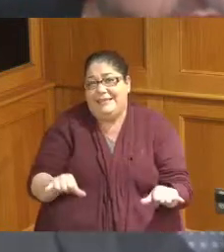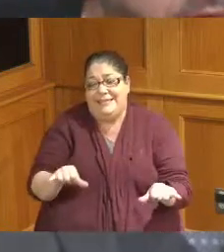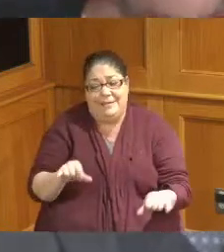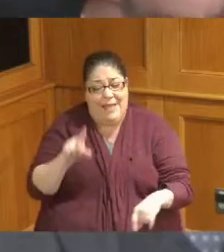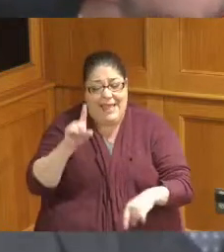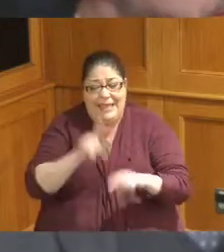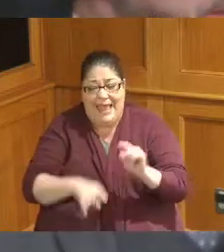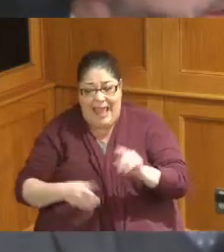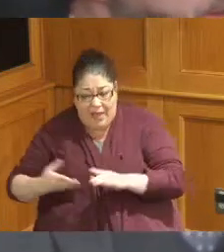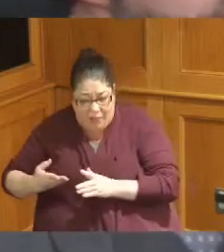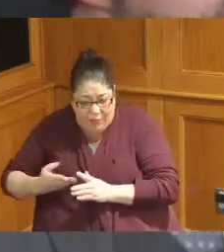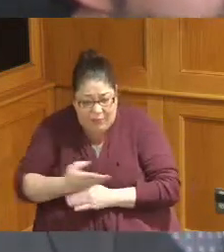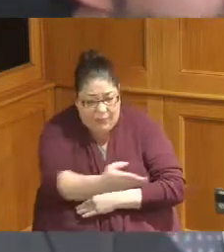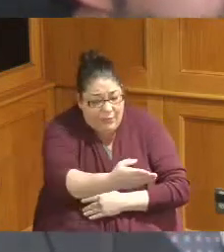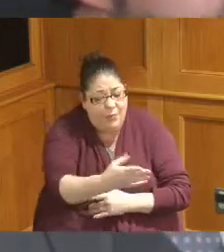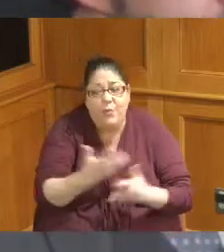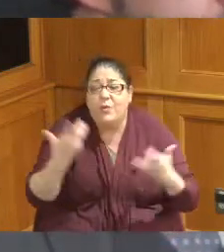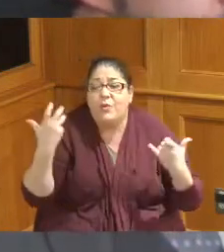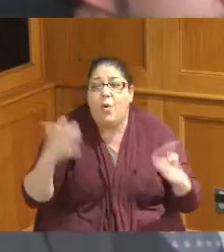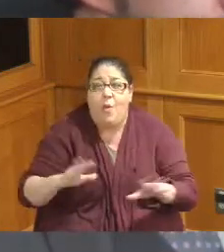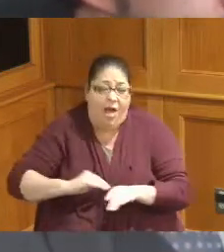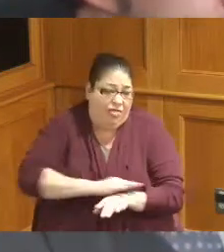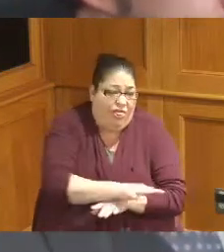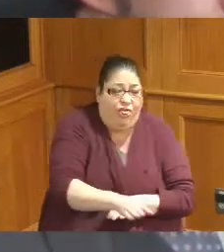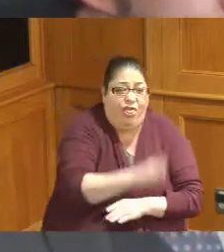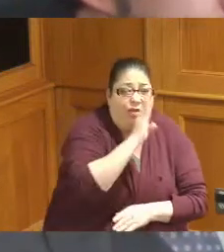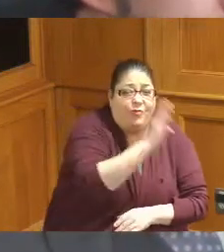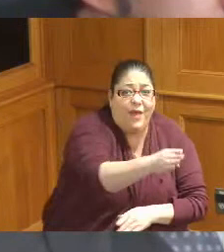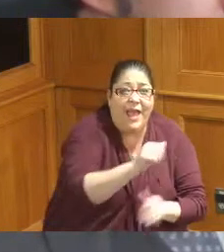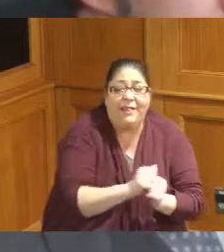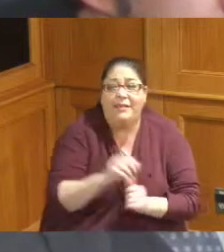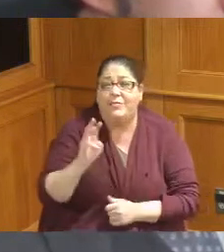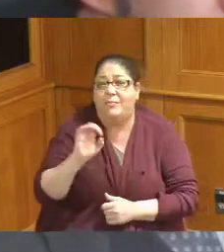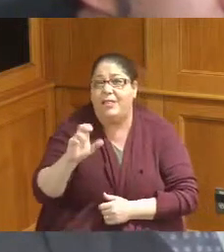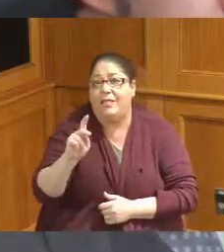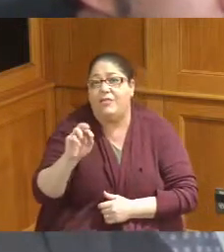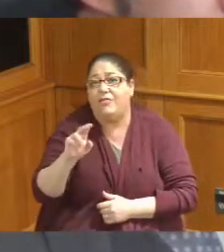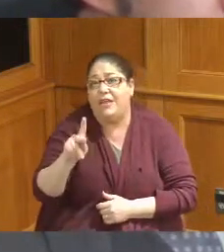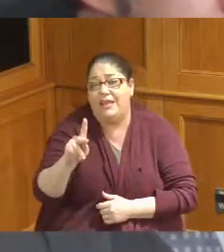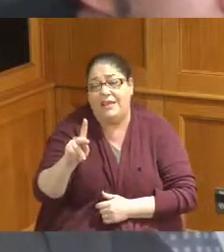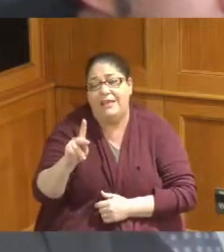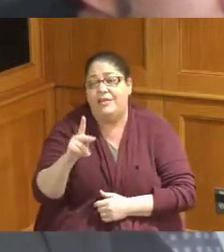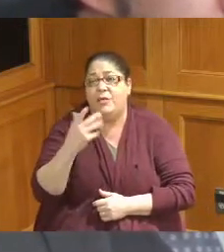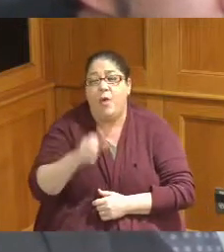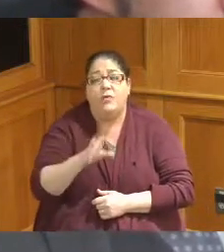to treat it and we don't want that to go directly into the Mill Creek you talked about sewer backups